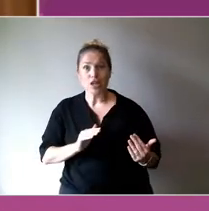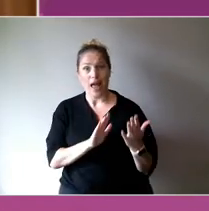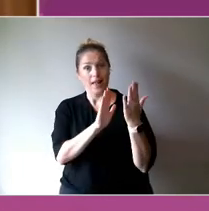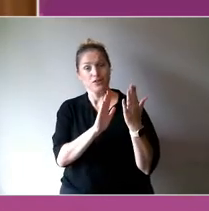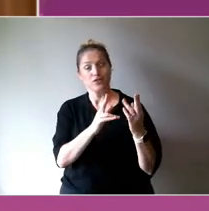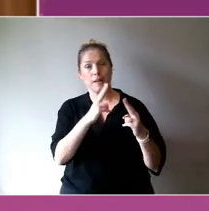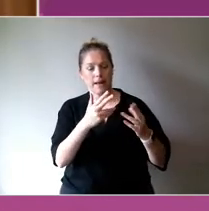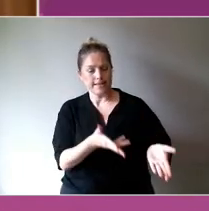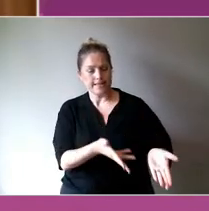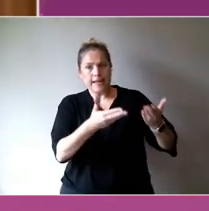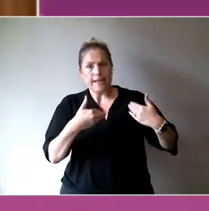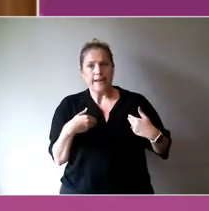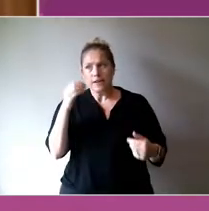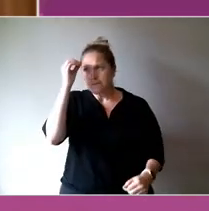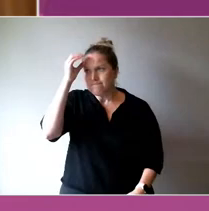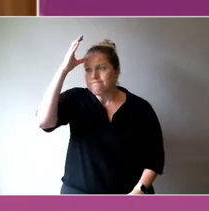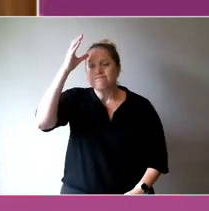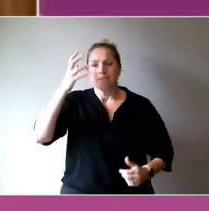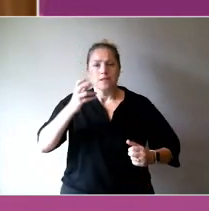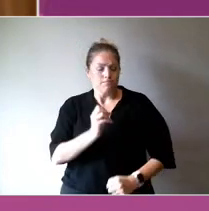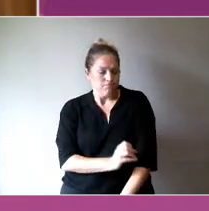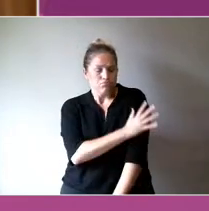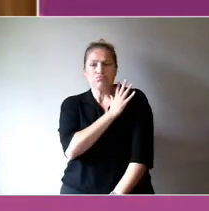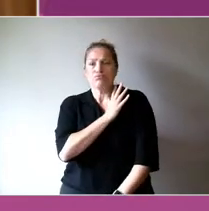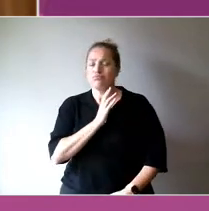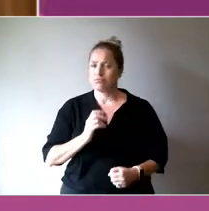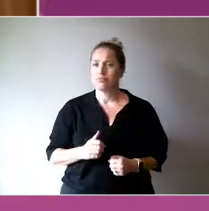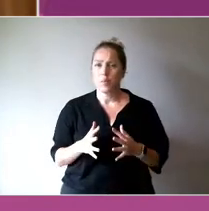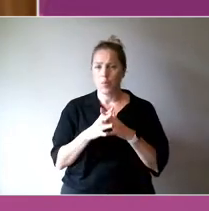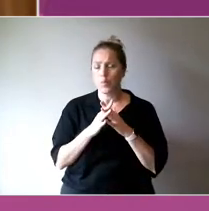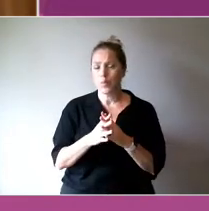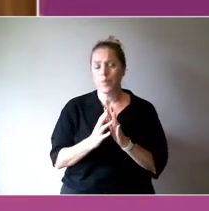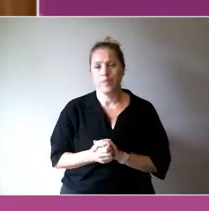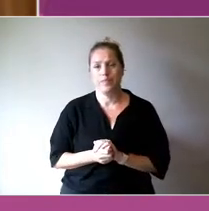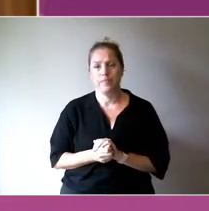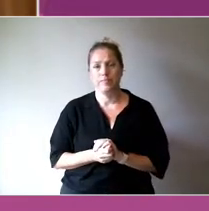The Faculty of Fine Arts and Music is dedicated to understanding and implementing practices